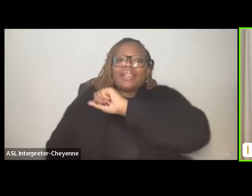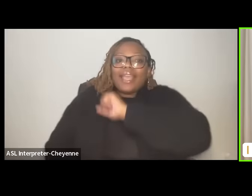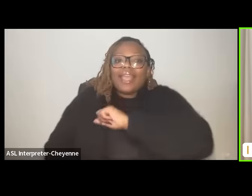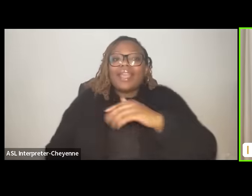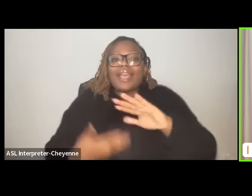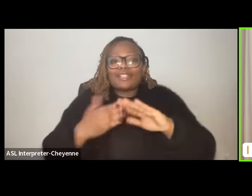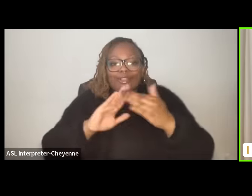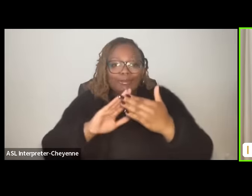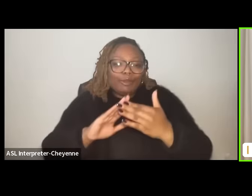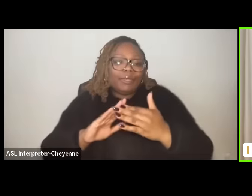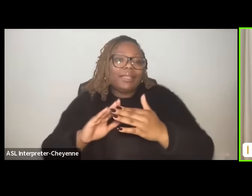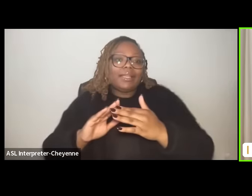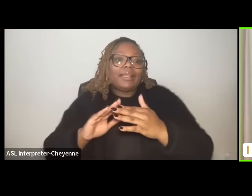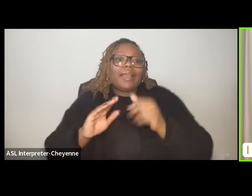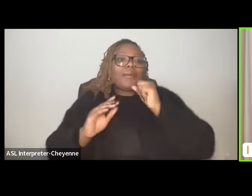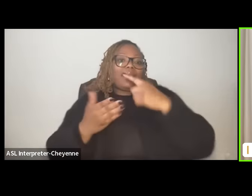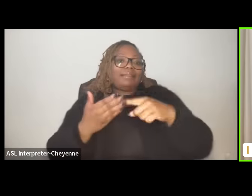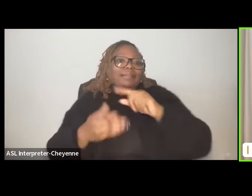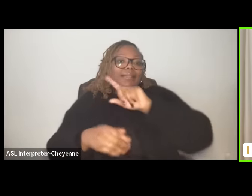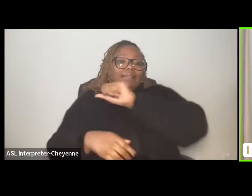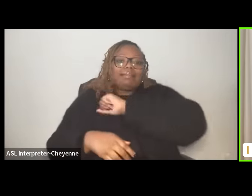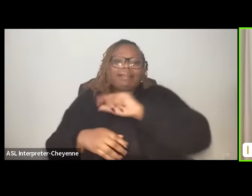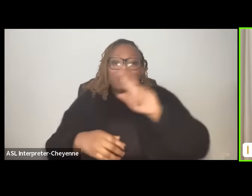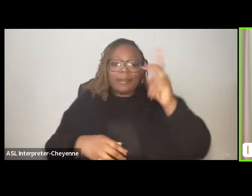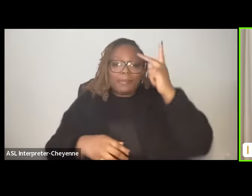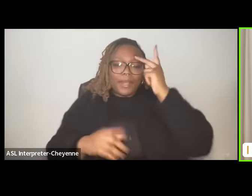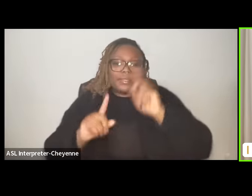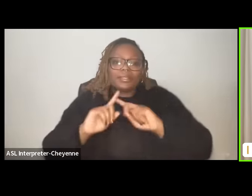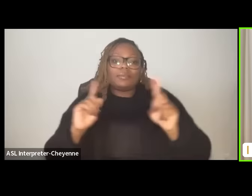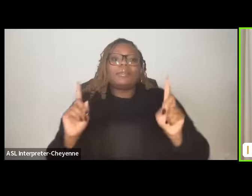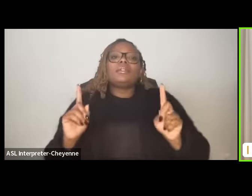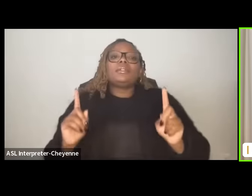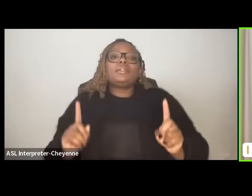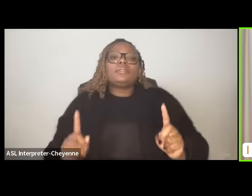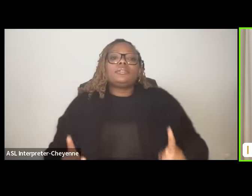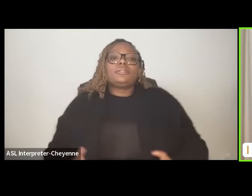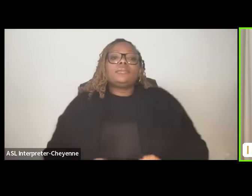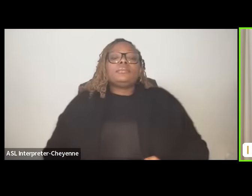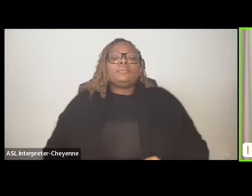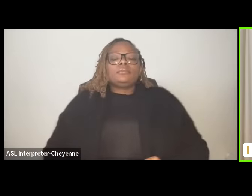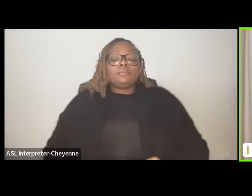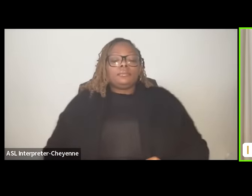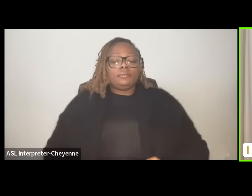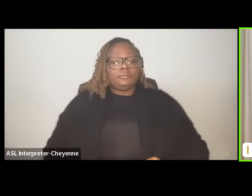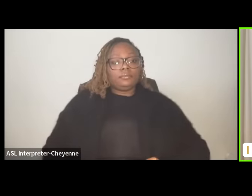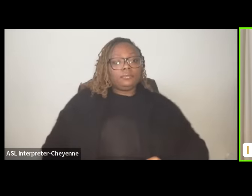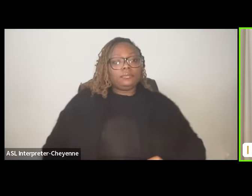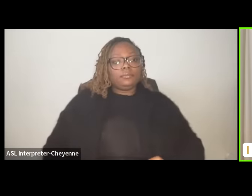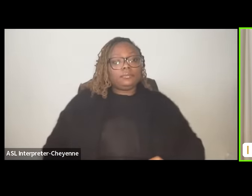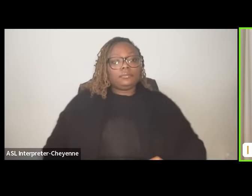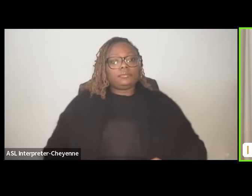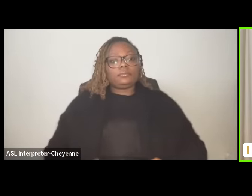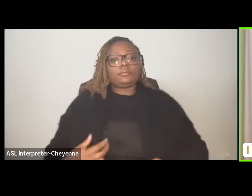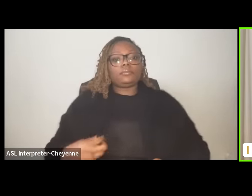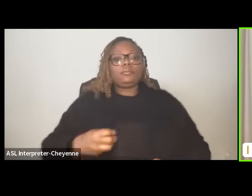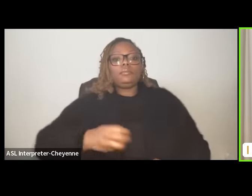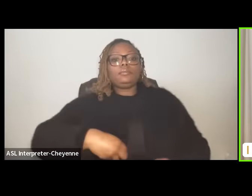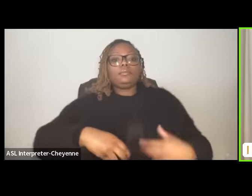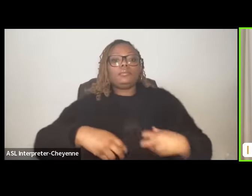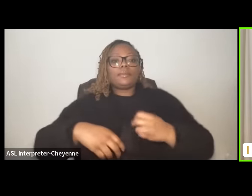I won't go into a gang politics but um one of the things is that uh right now there have been